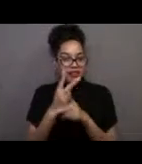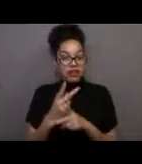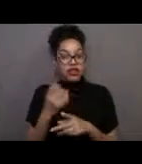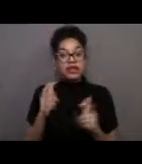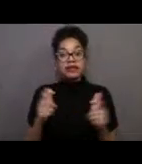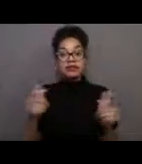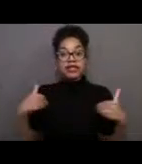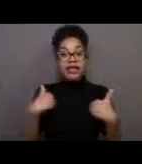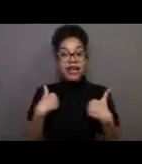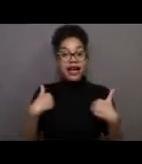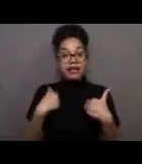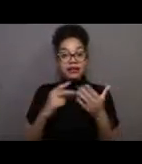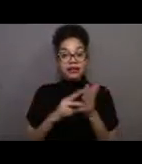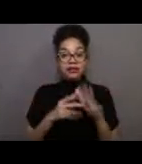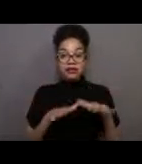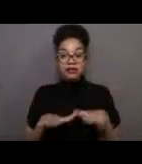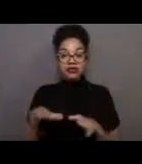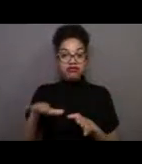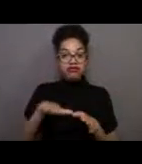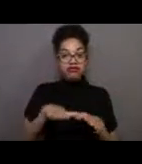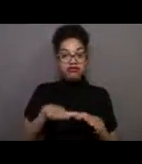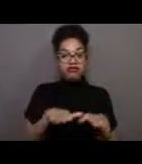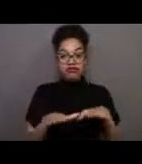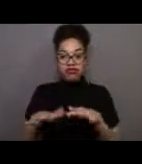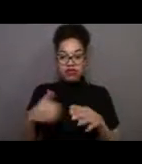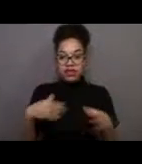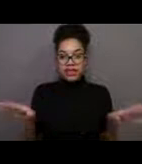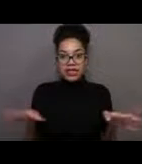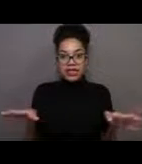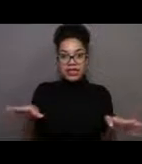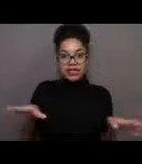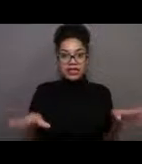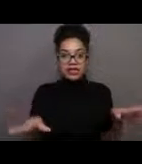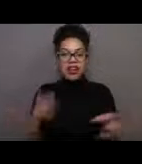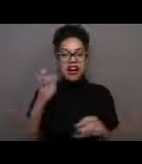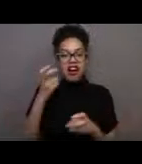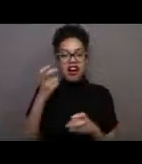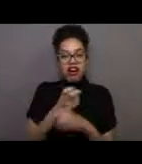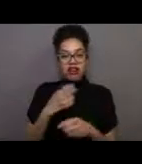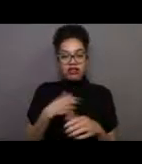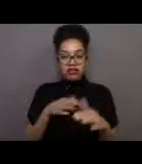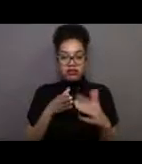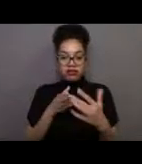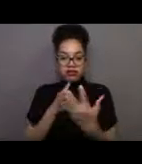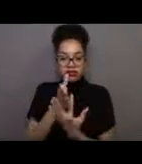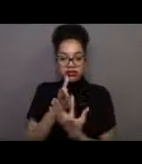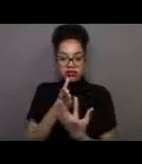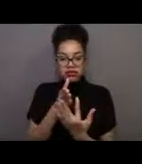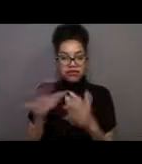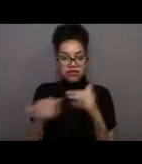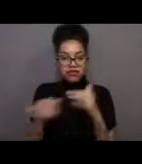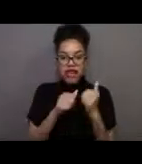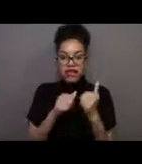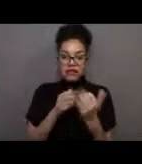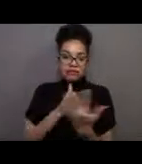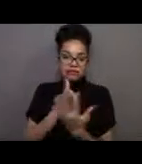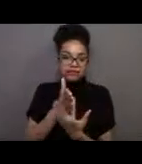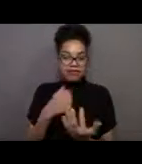that can get caught like fins, it can be really hard to navigate at a fast speed which larger predators like dolphins and sharks